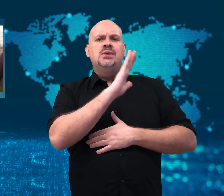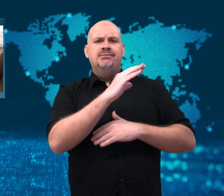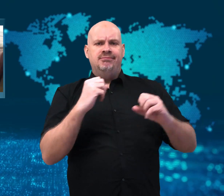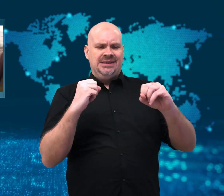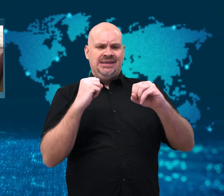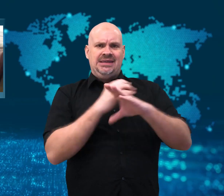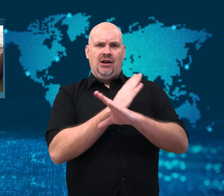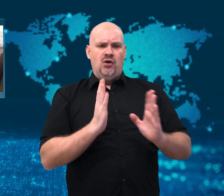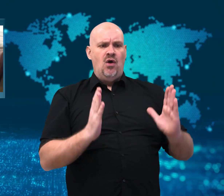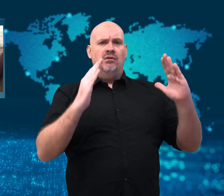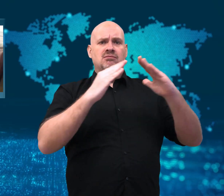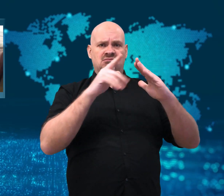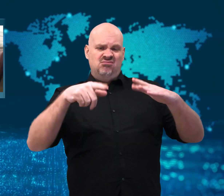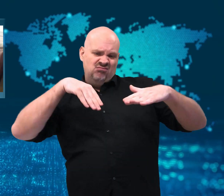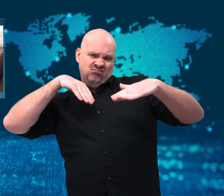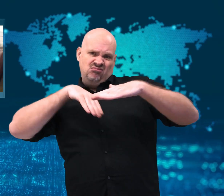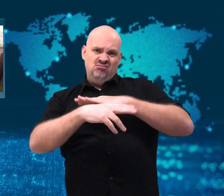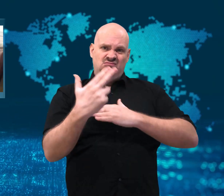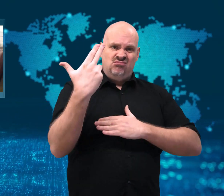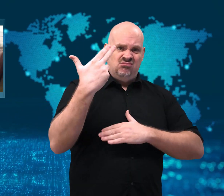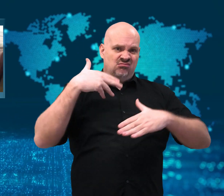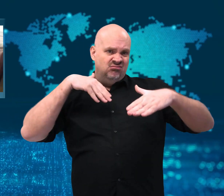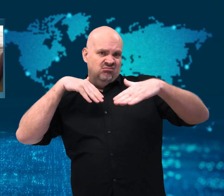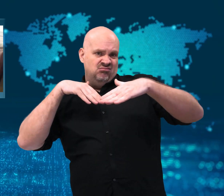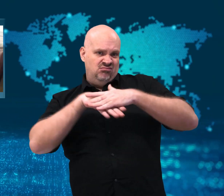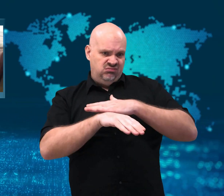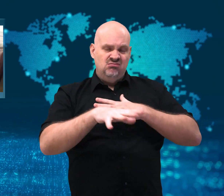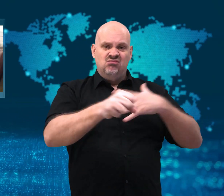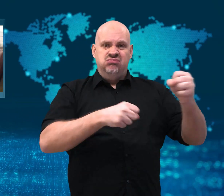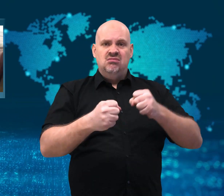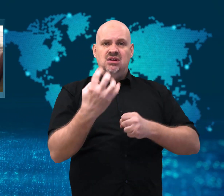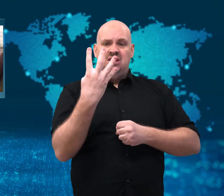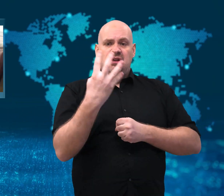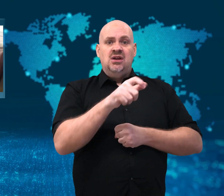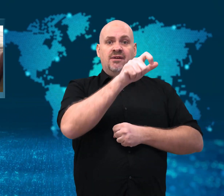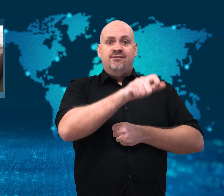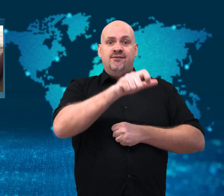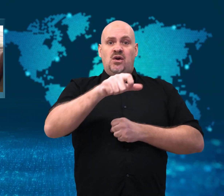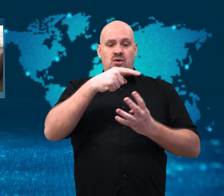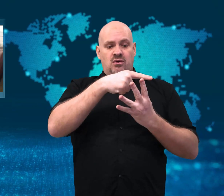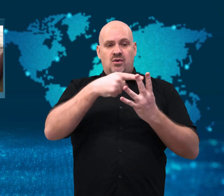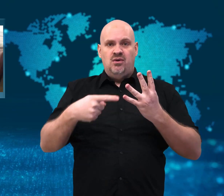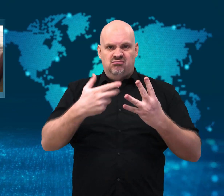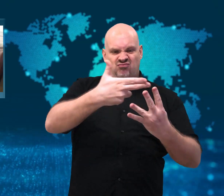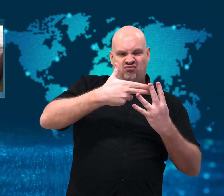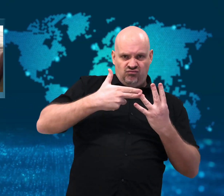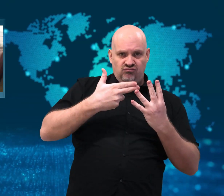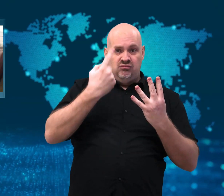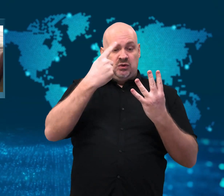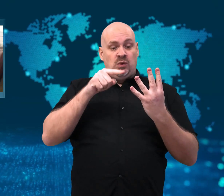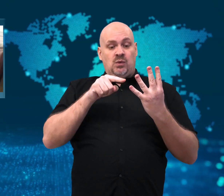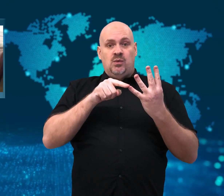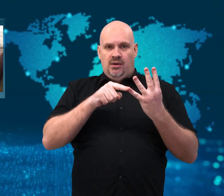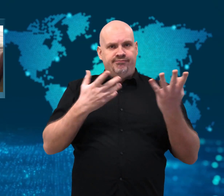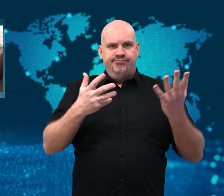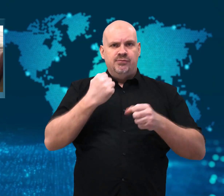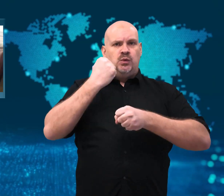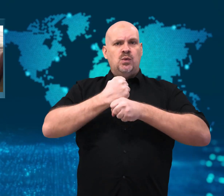Some people managed to run out a door, escaping the incident.